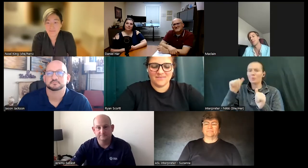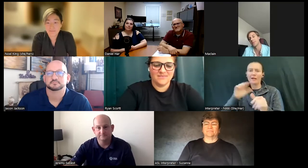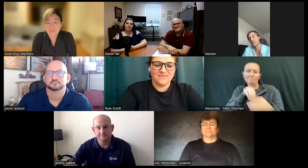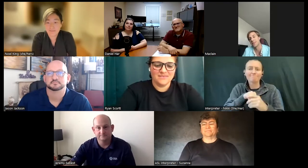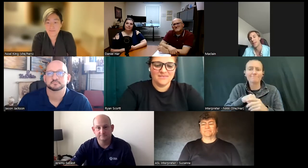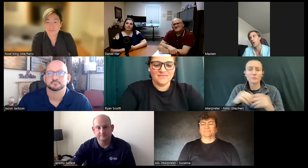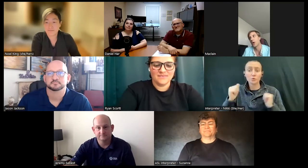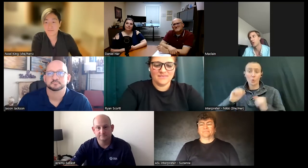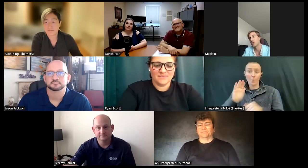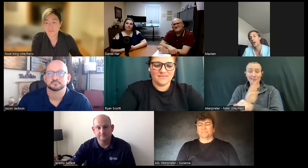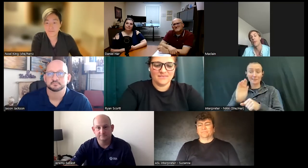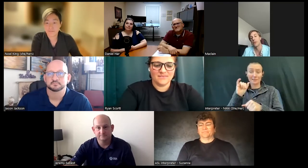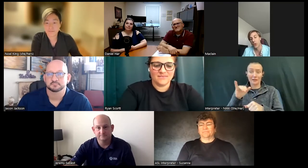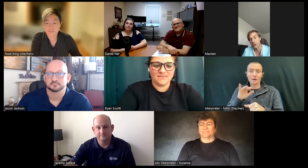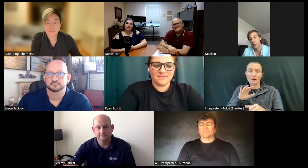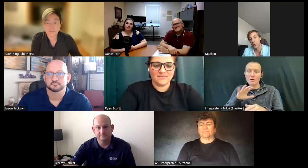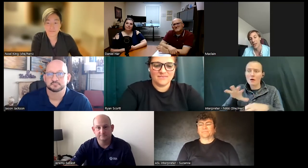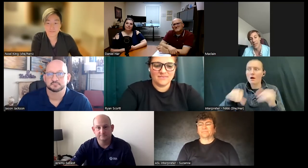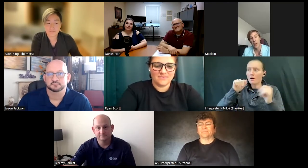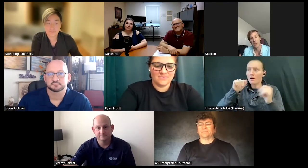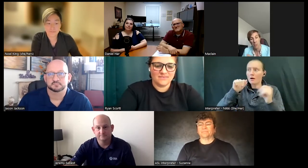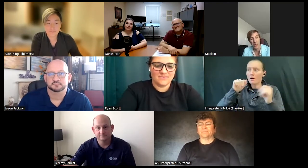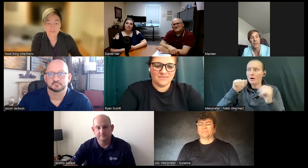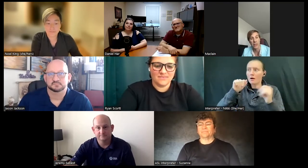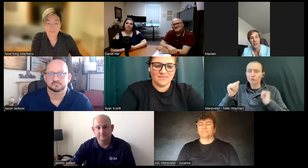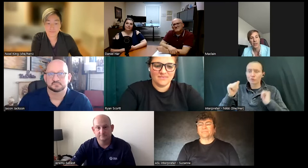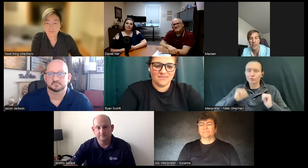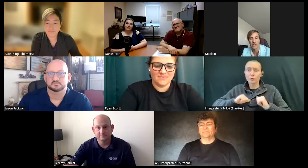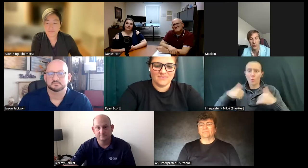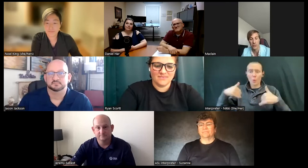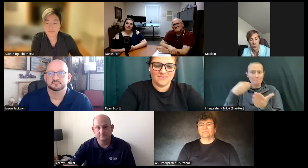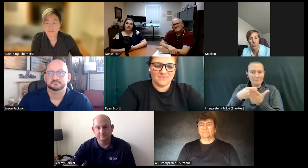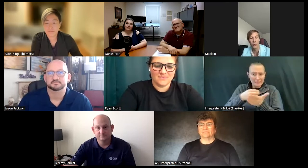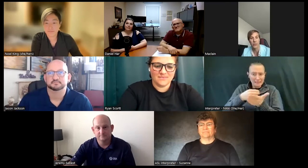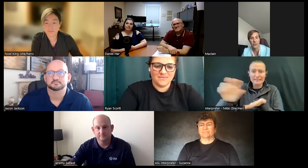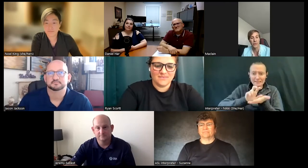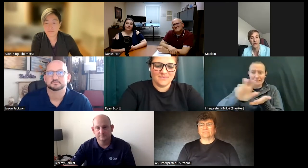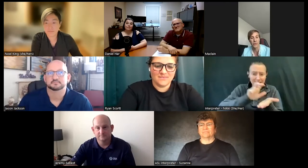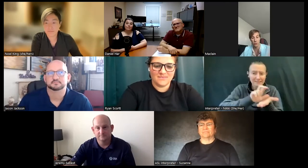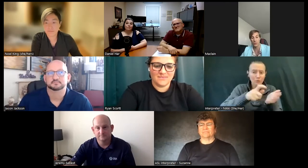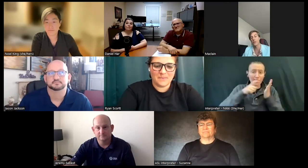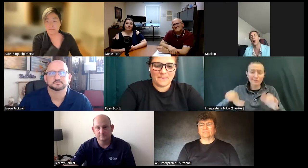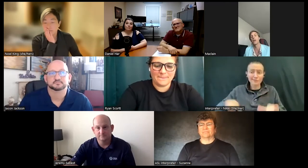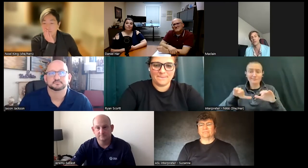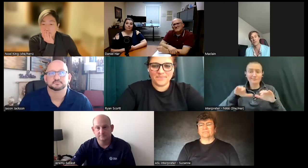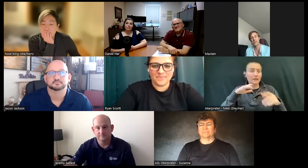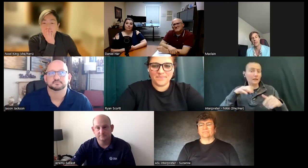business she starts going shows you realize how much money things start taking to do certain things like doing even concerts